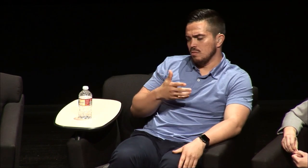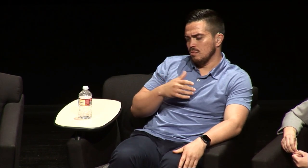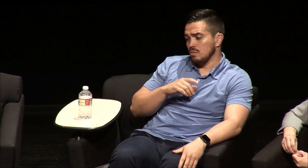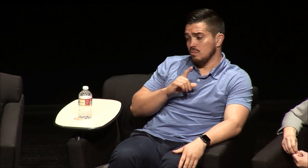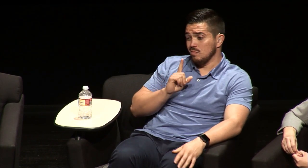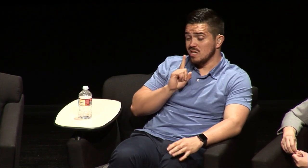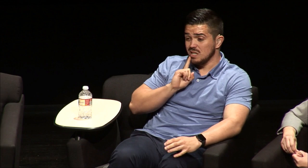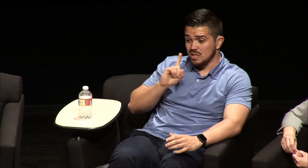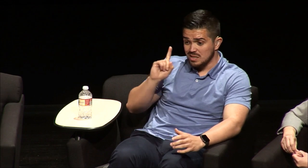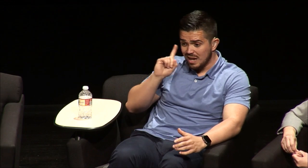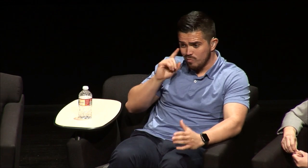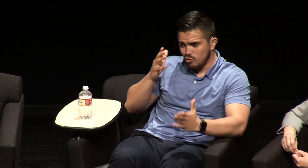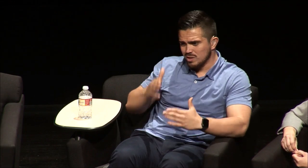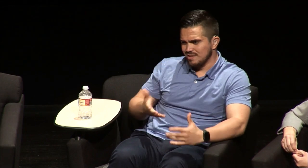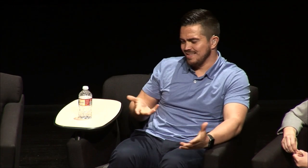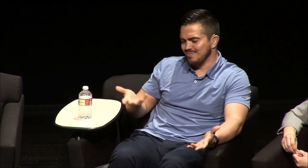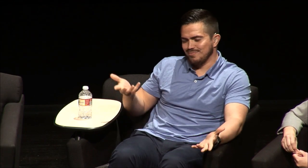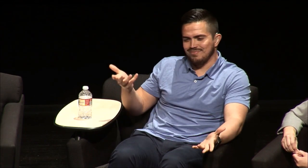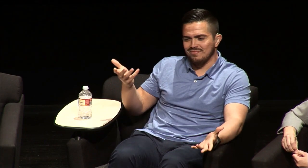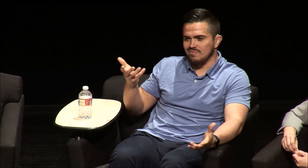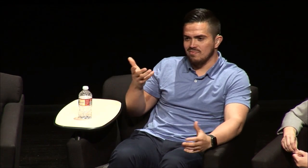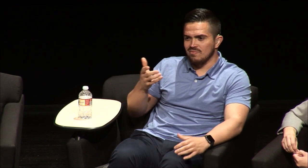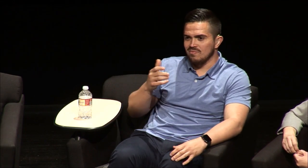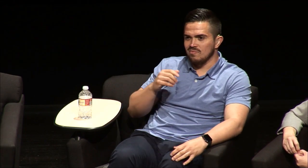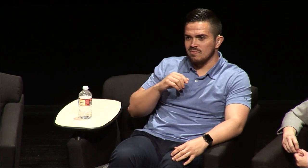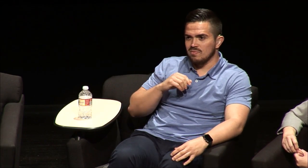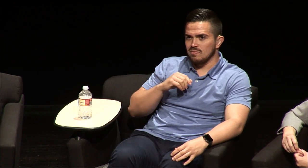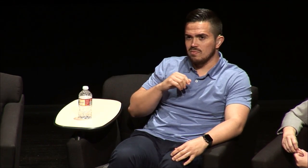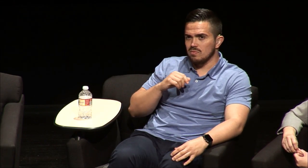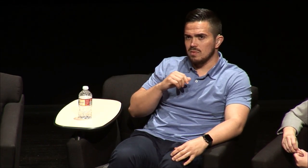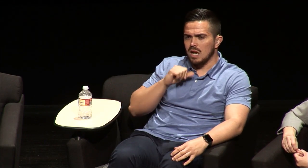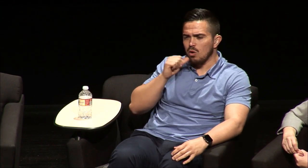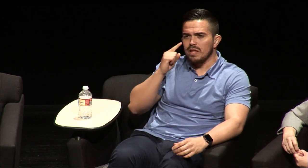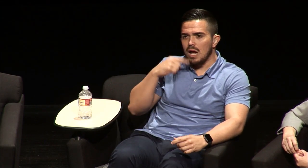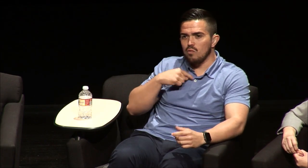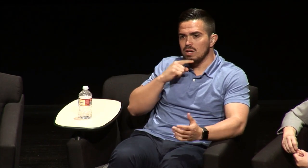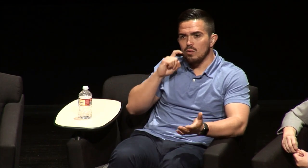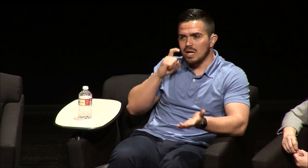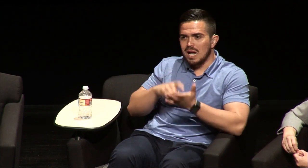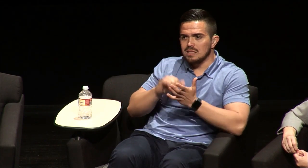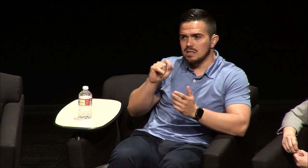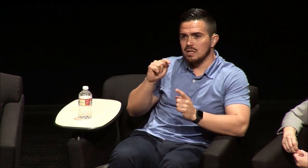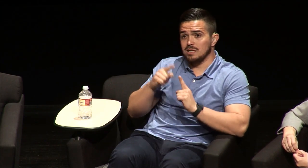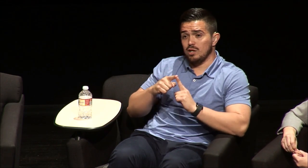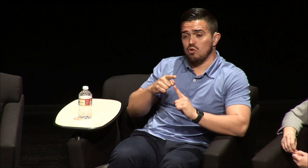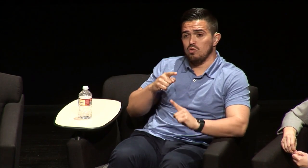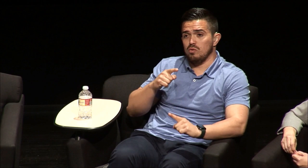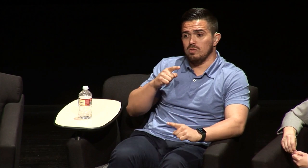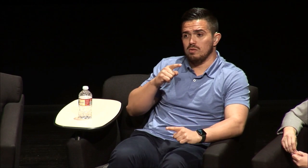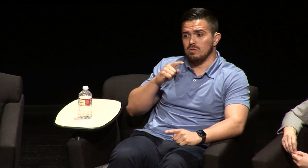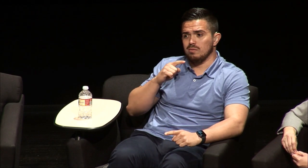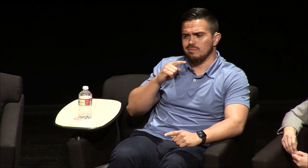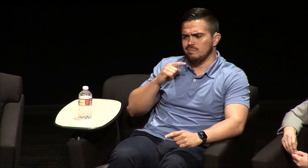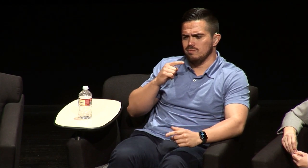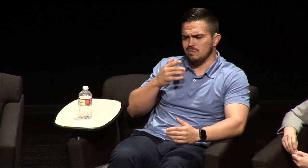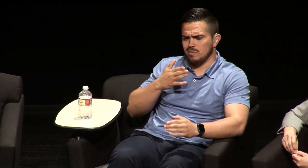proud to be a Mexican as a deaf person I don't think I really recognized it until